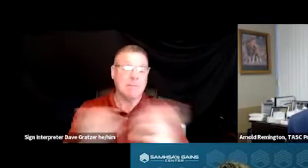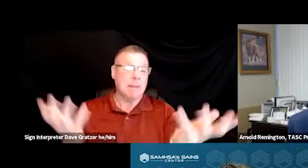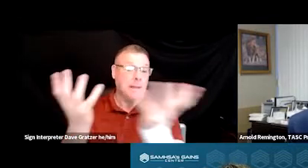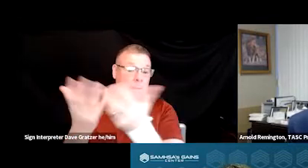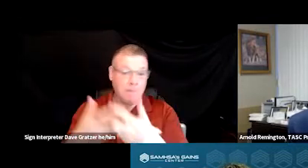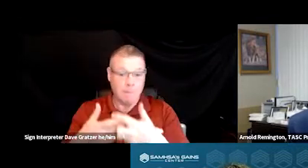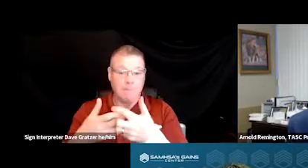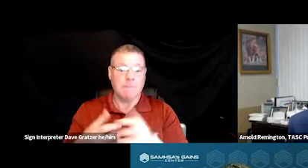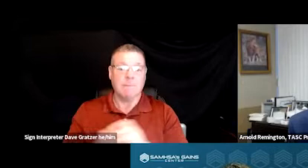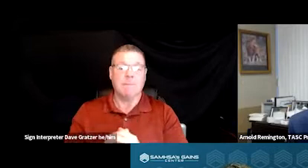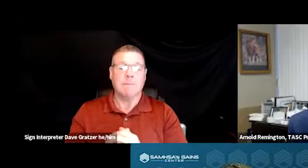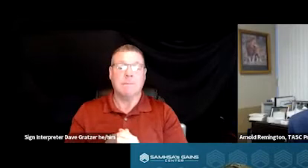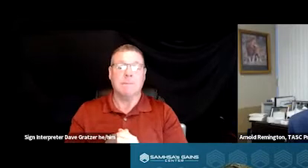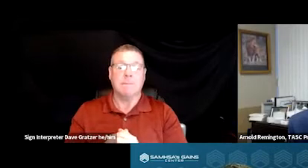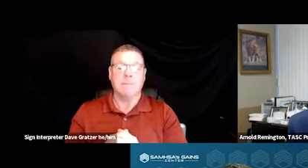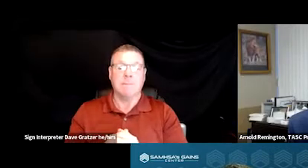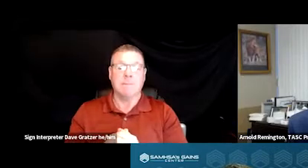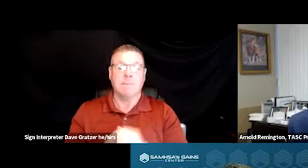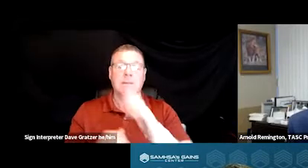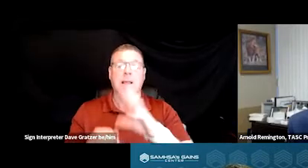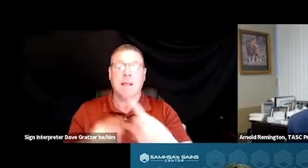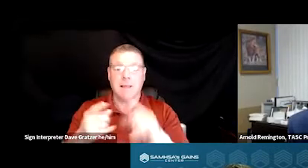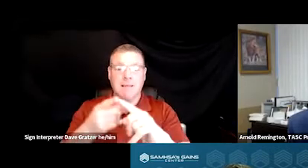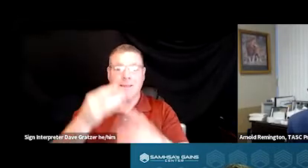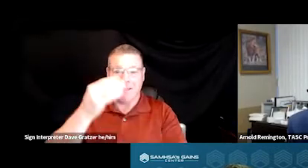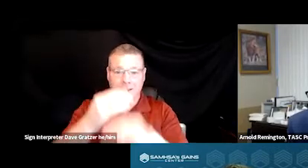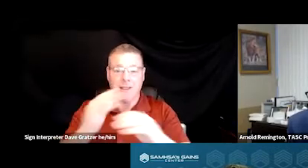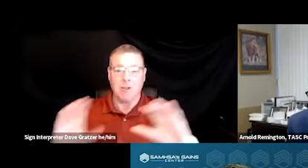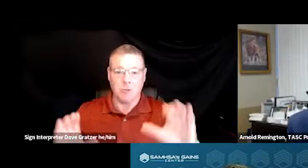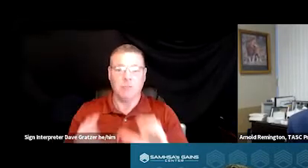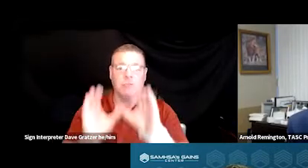and then adding the crisis response element.